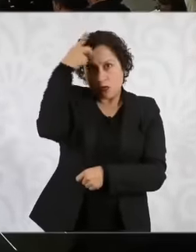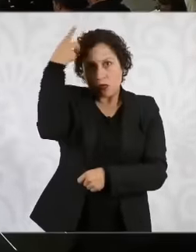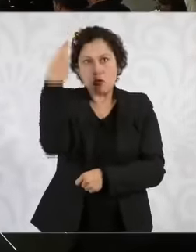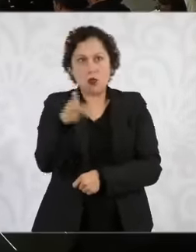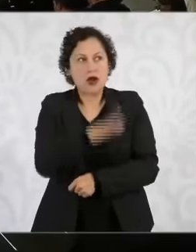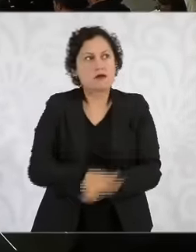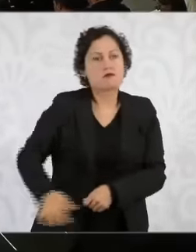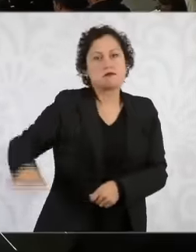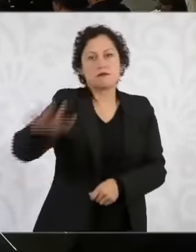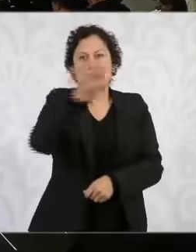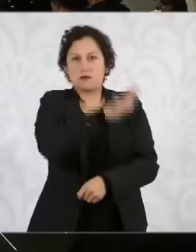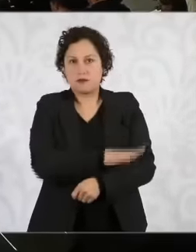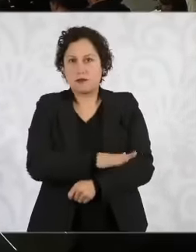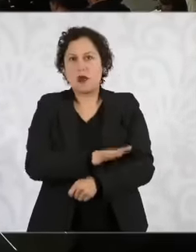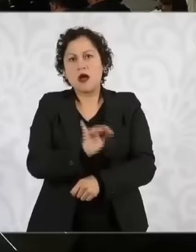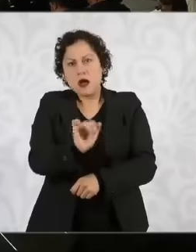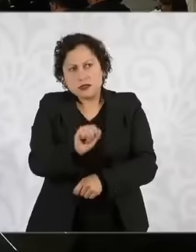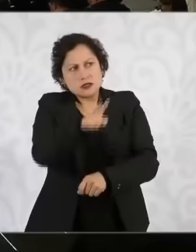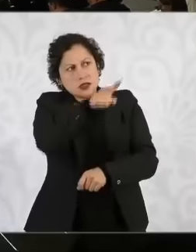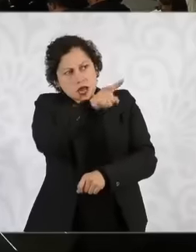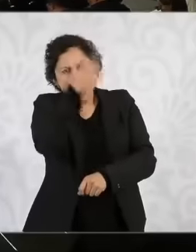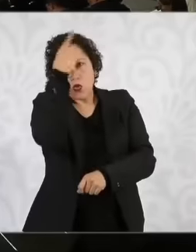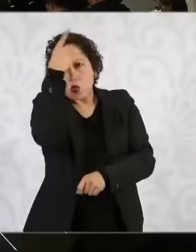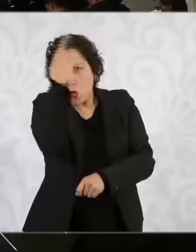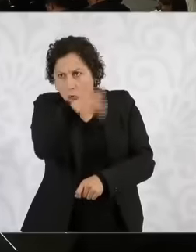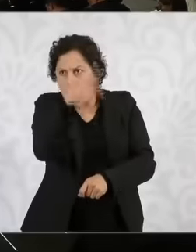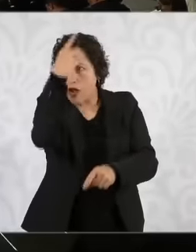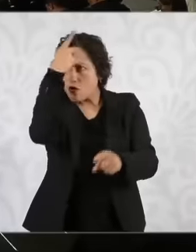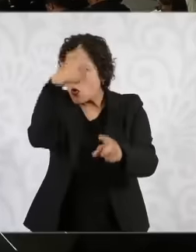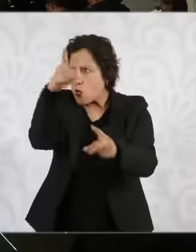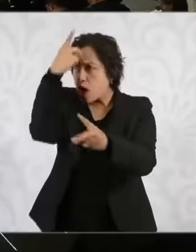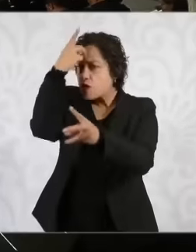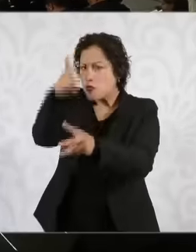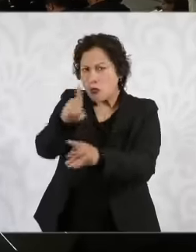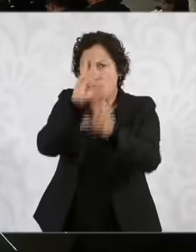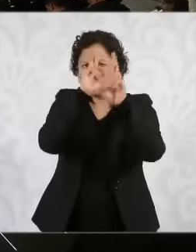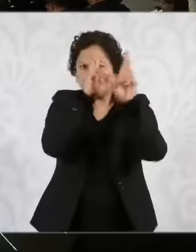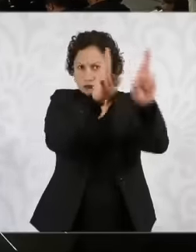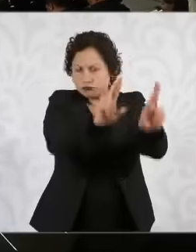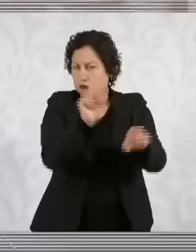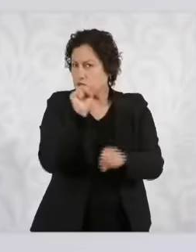private property be respected and for that there are laws and there is the constitution but what is public is